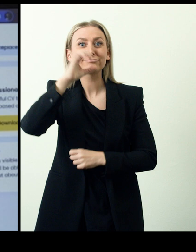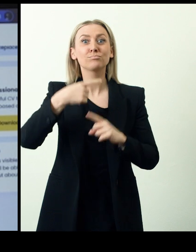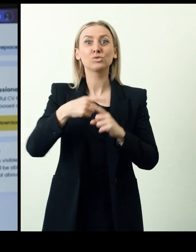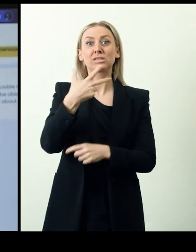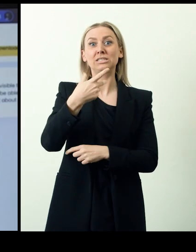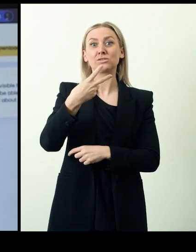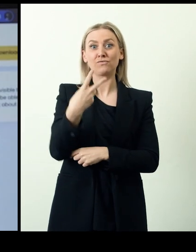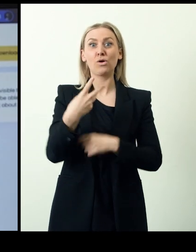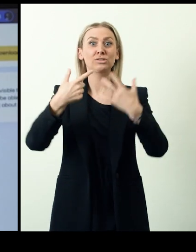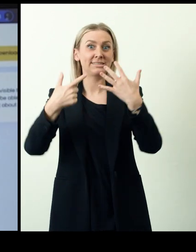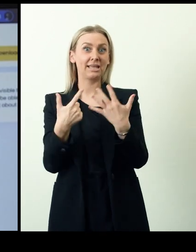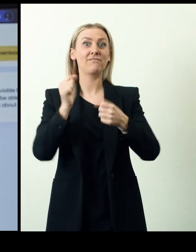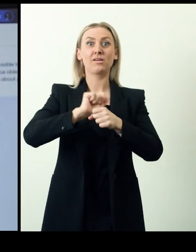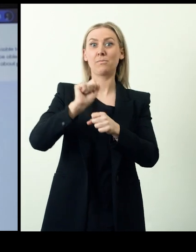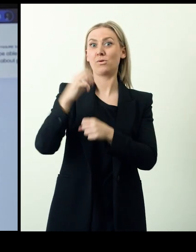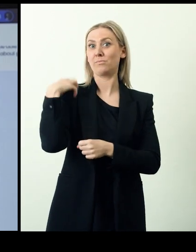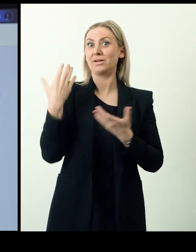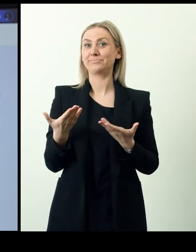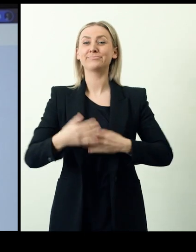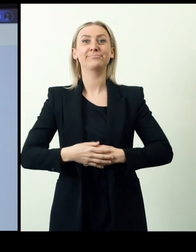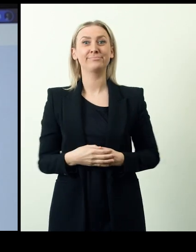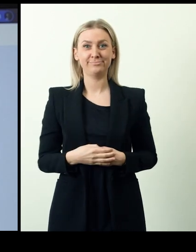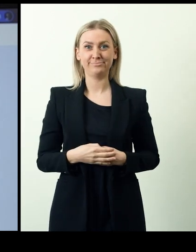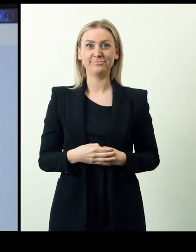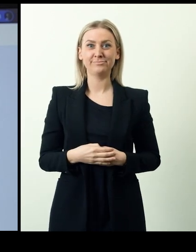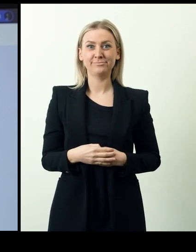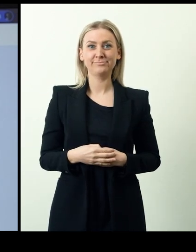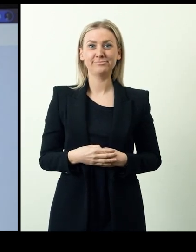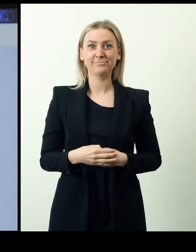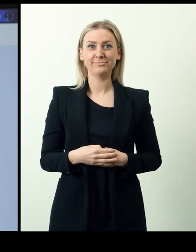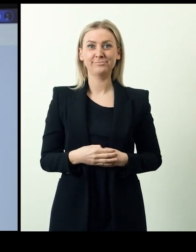It was used by more than 5100 jobseekers and 327 employers.